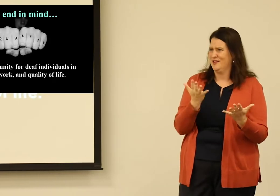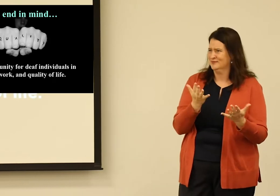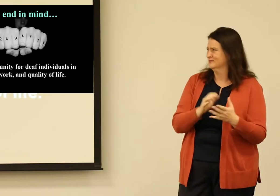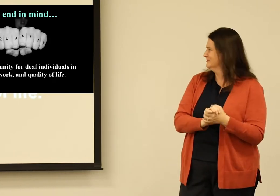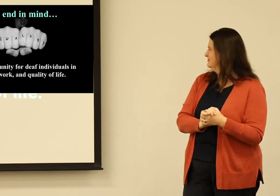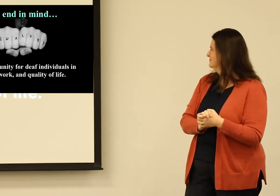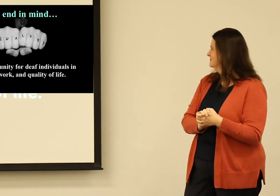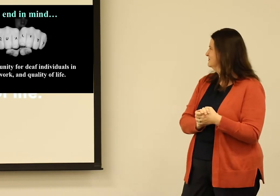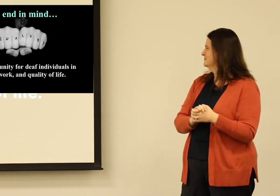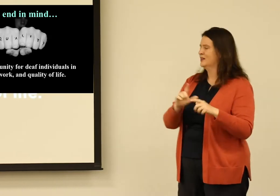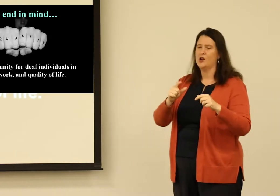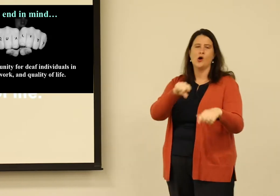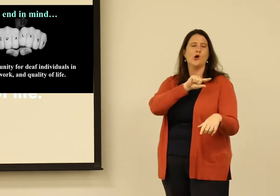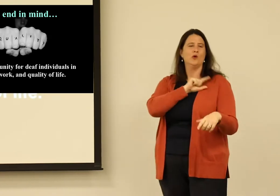after that, what does that look like for you?